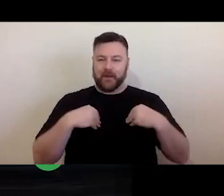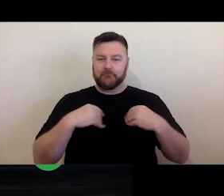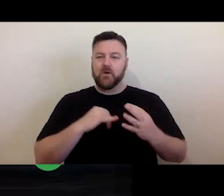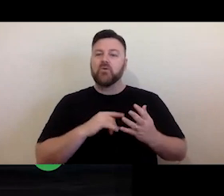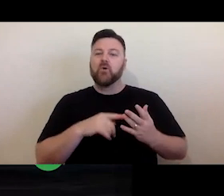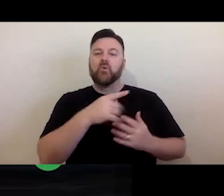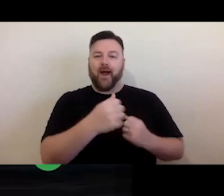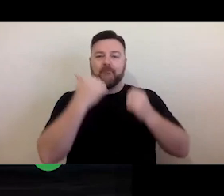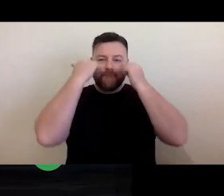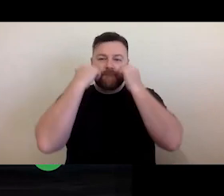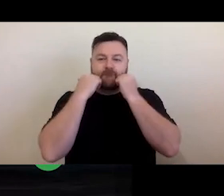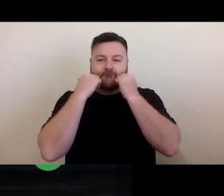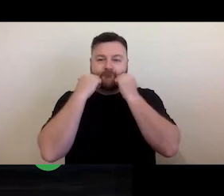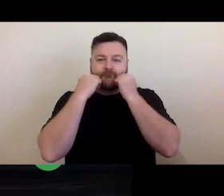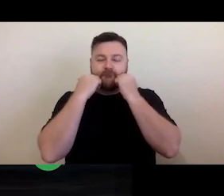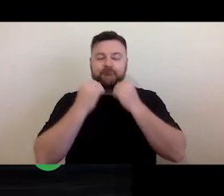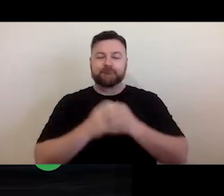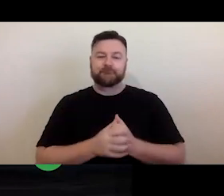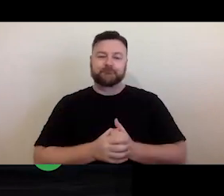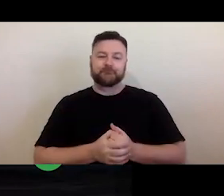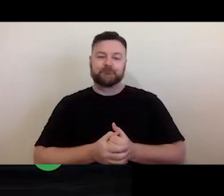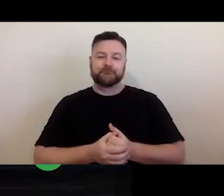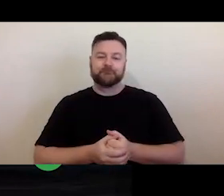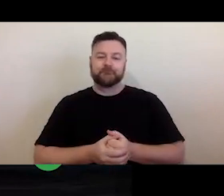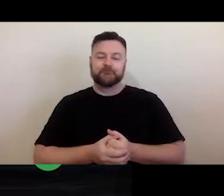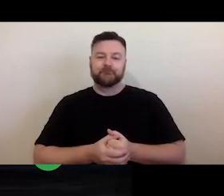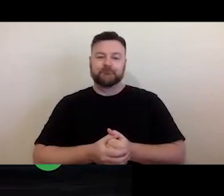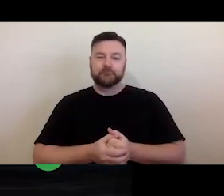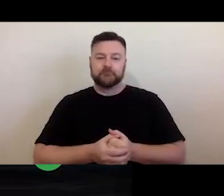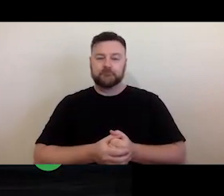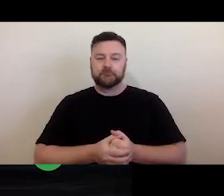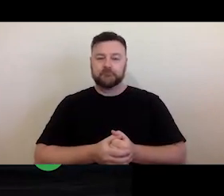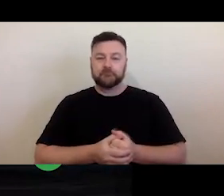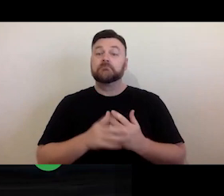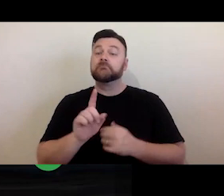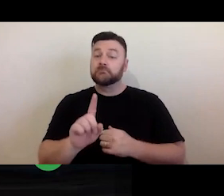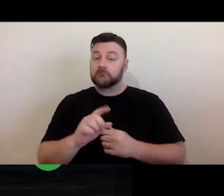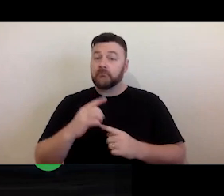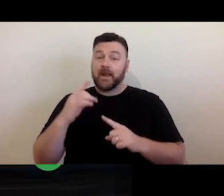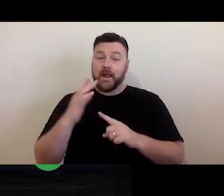you've got something that backs up they have given you permission to make that use. The important thing there is to determine whether or not